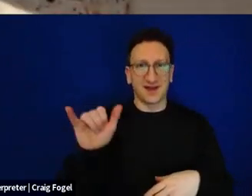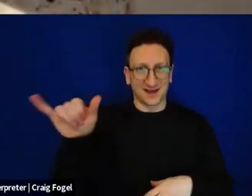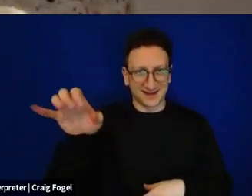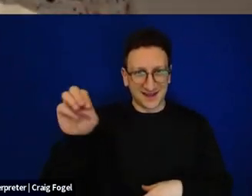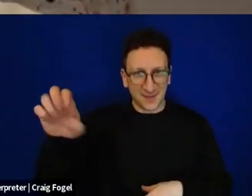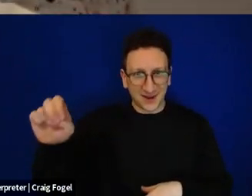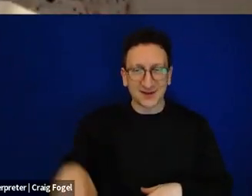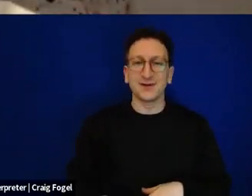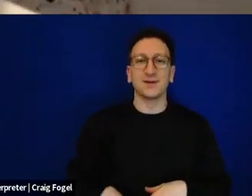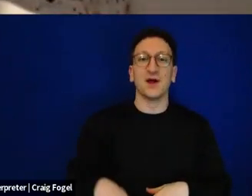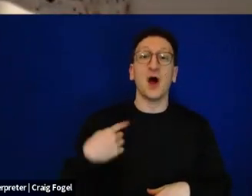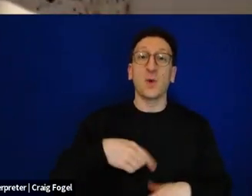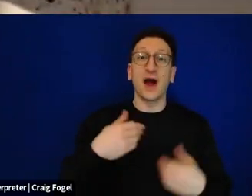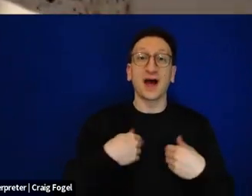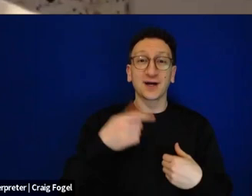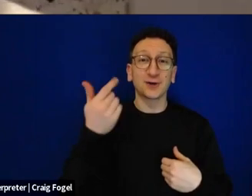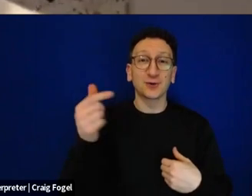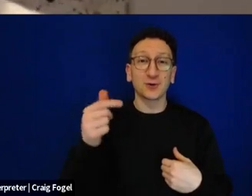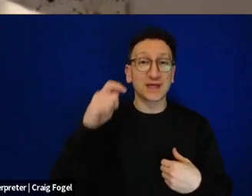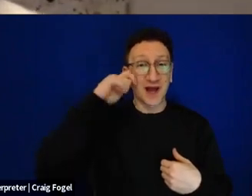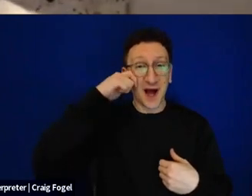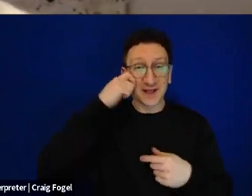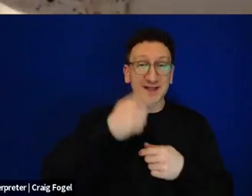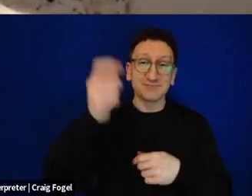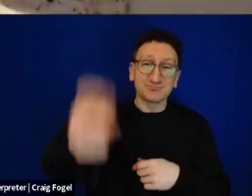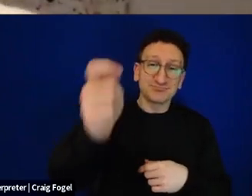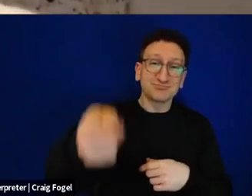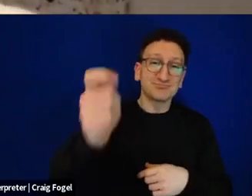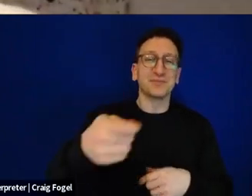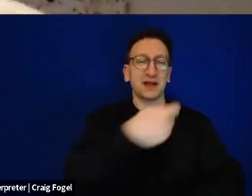And we hit each other with green onions the way the Persian and Afghani Jews do during Dayenu.